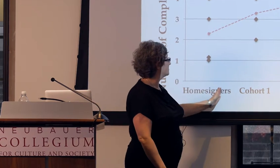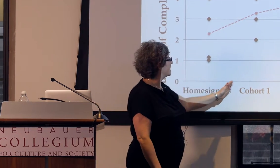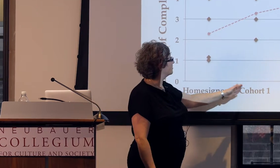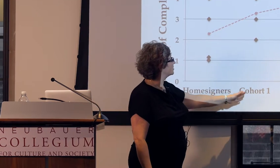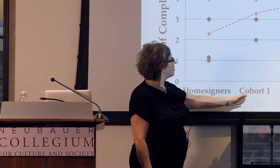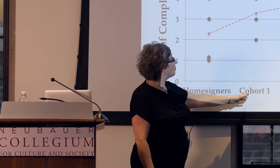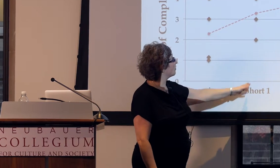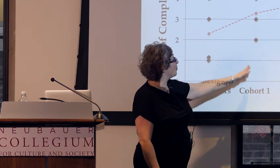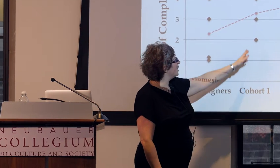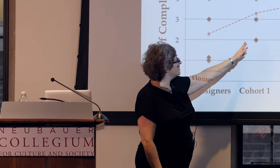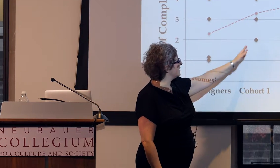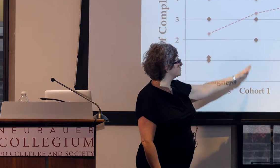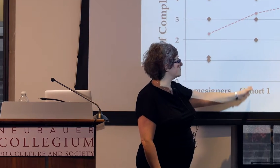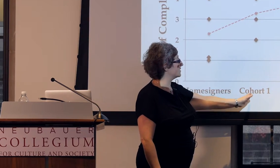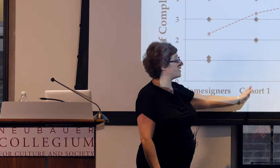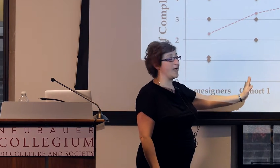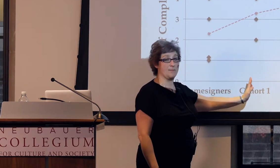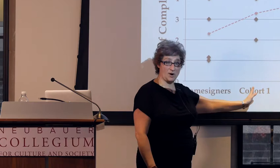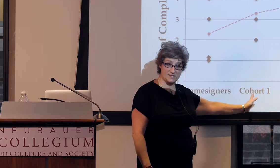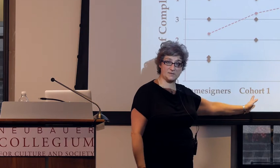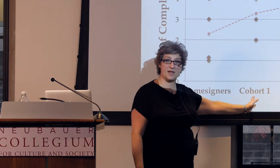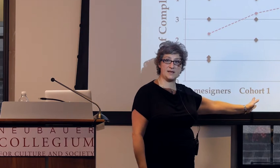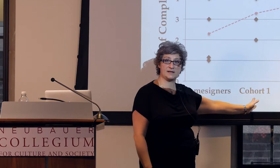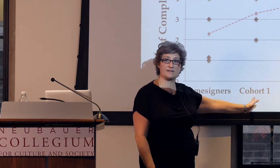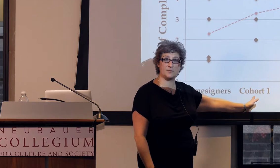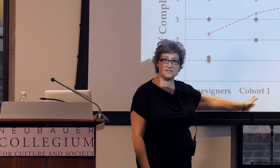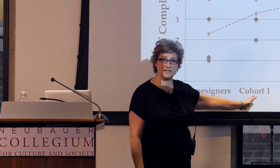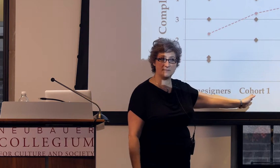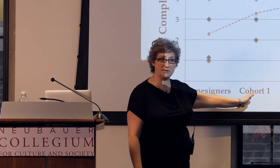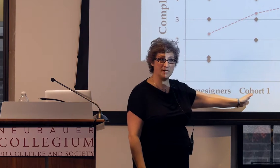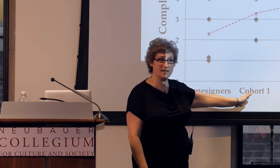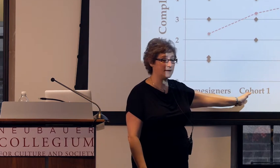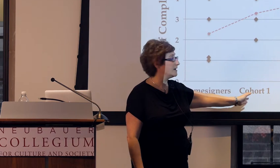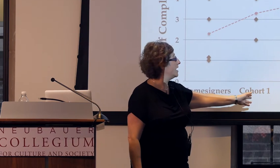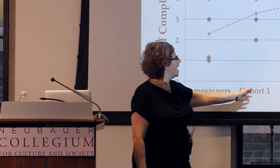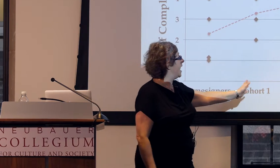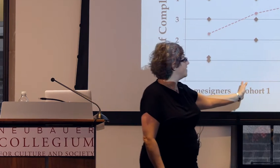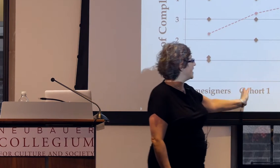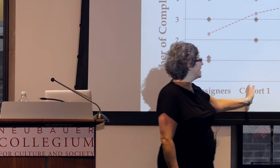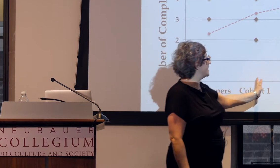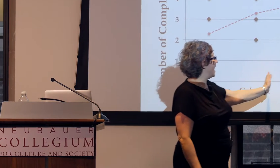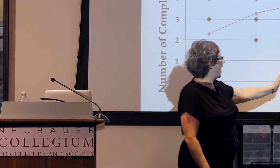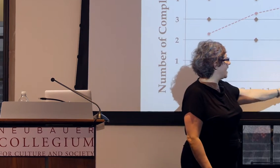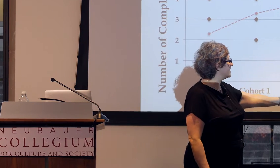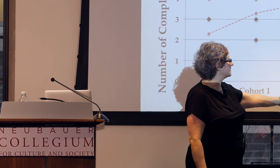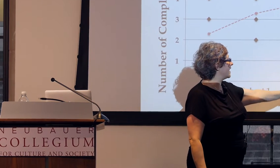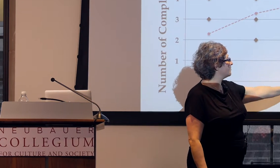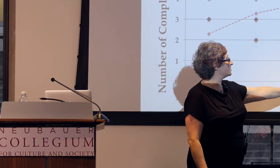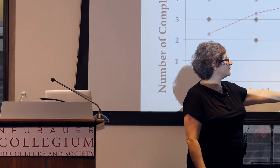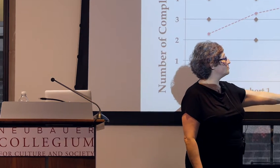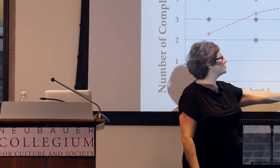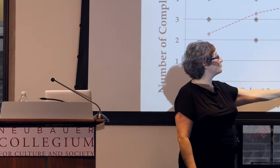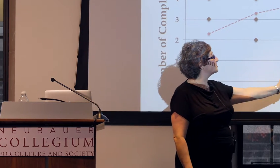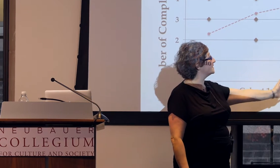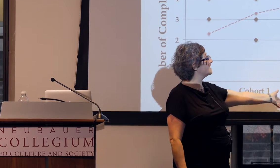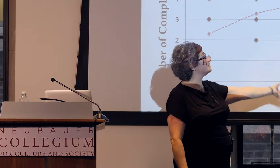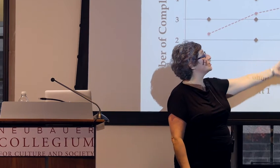between homesigners and cohort one, in terms of participating in a linguistic community, and then as language evolution proceeds,